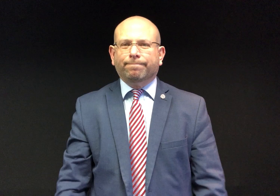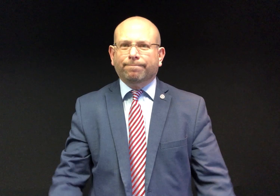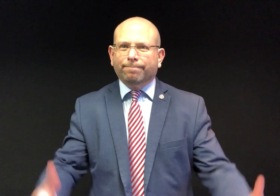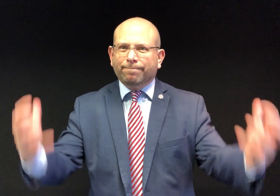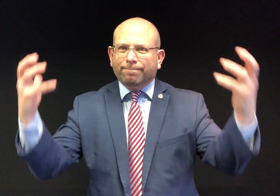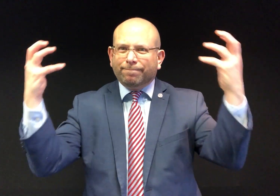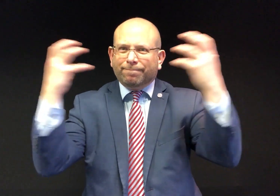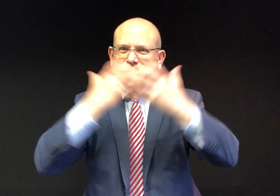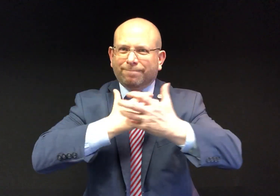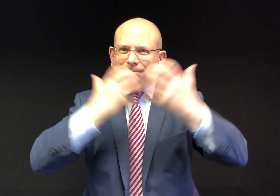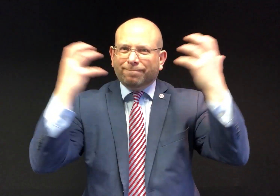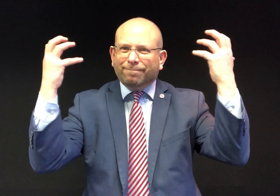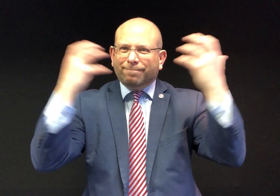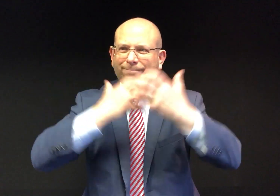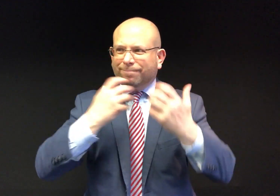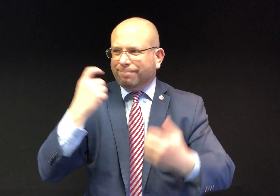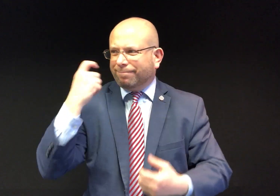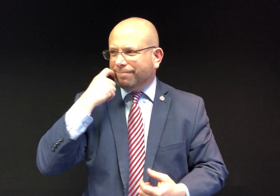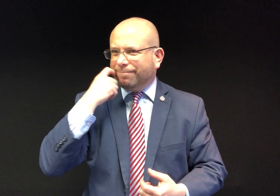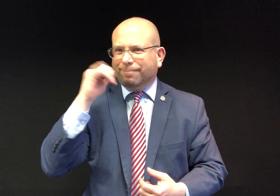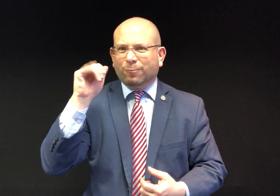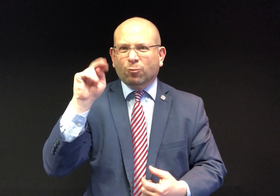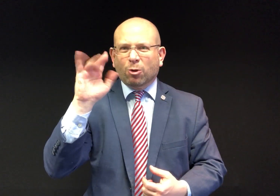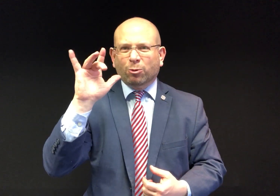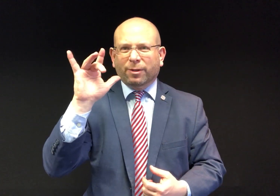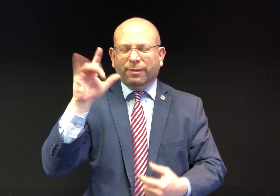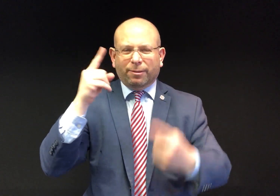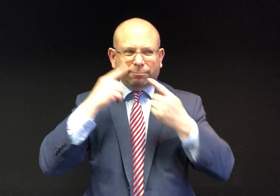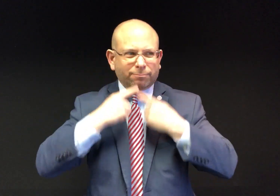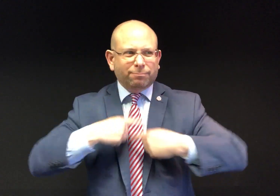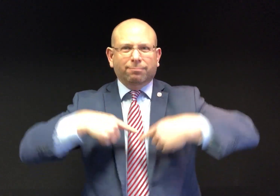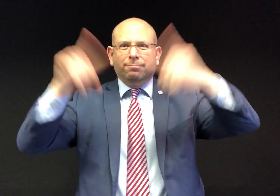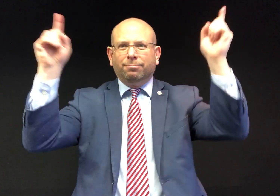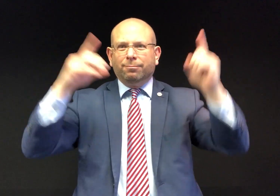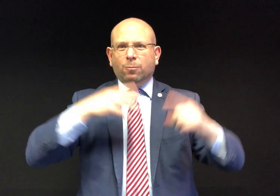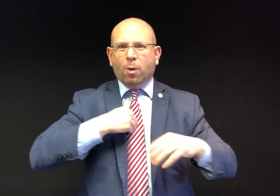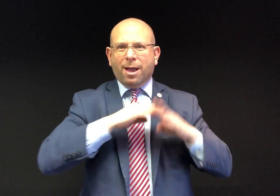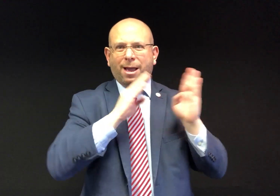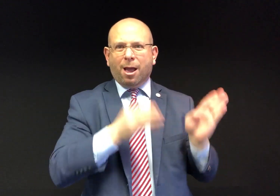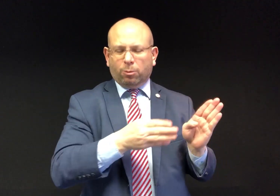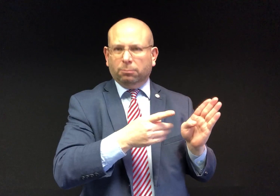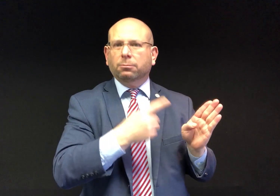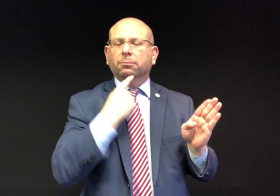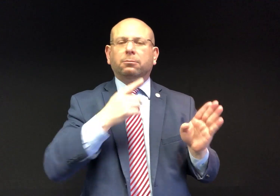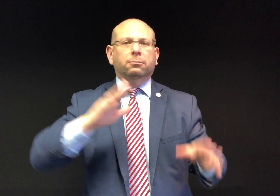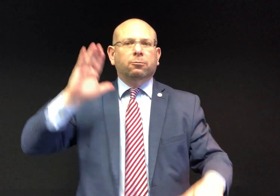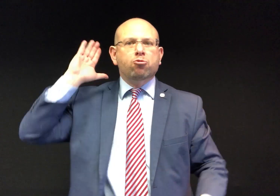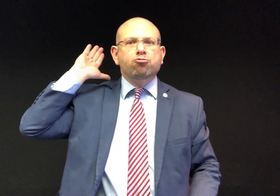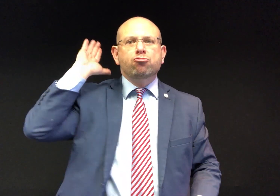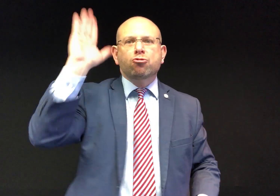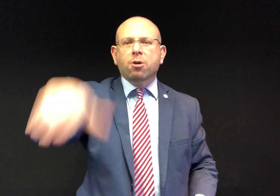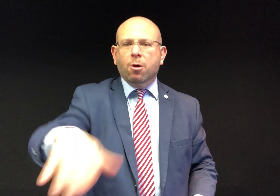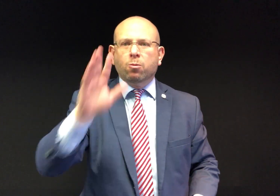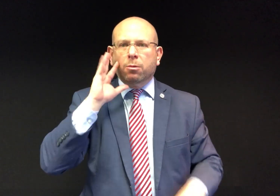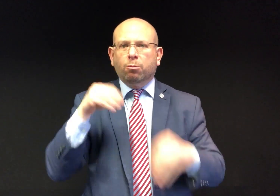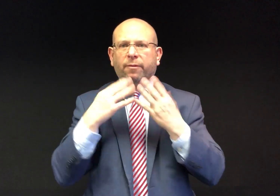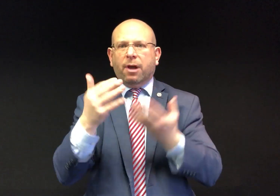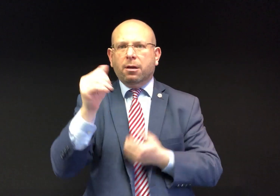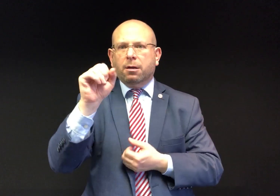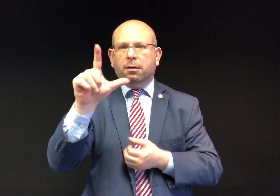Wow! On January 25th, it was announced by the White House that they will be providing American Sign Language (ASL)